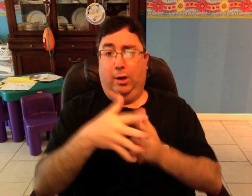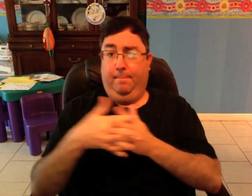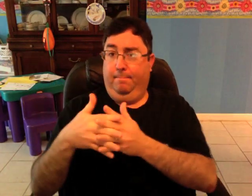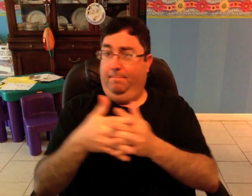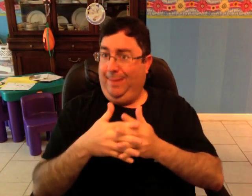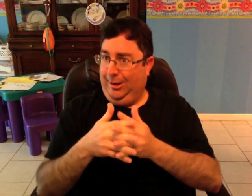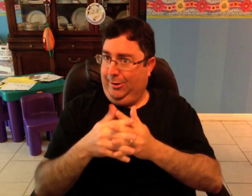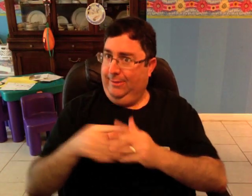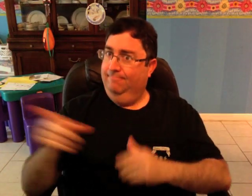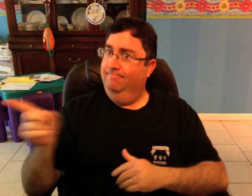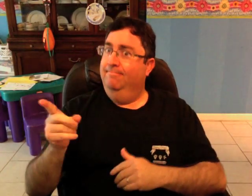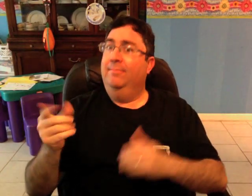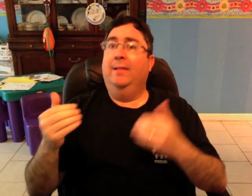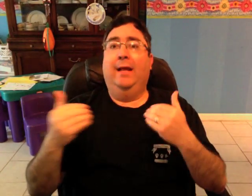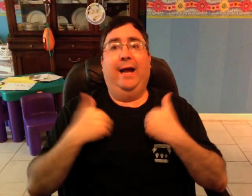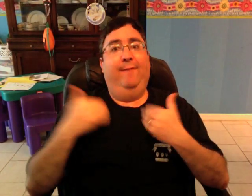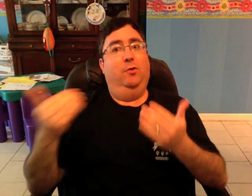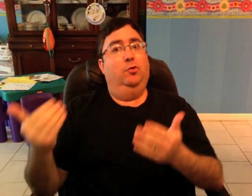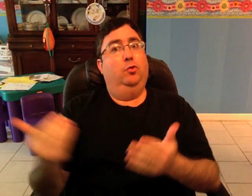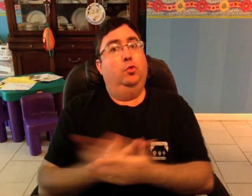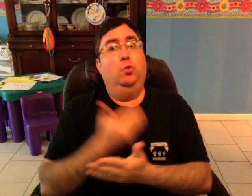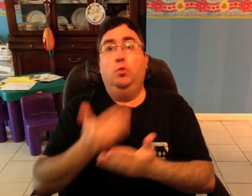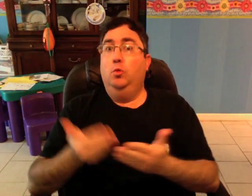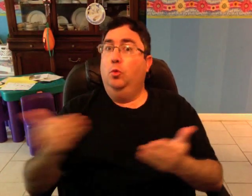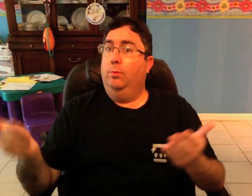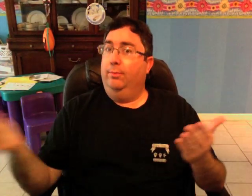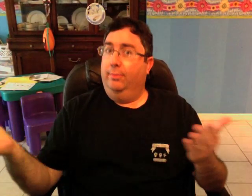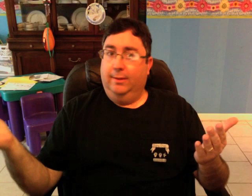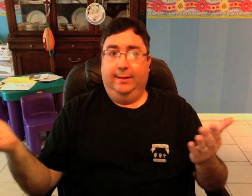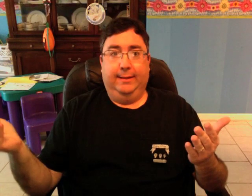Now, Cochlear America has a new thing: